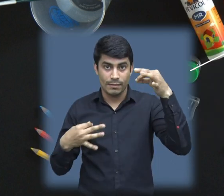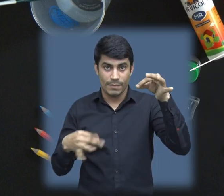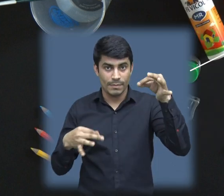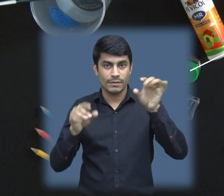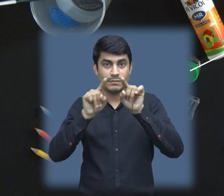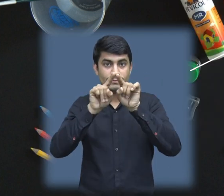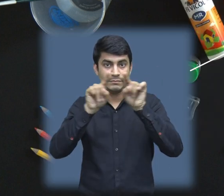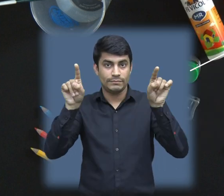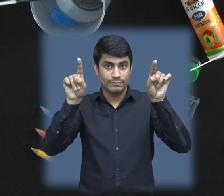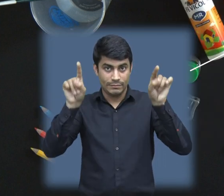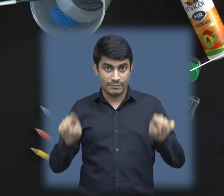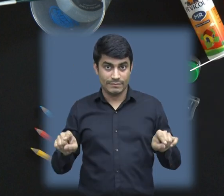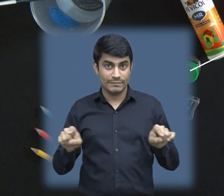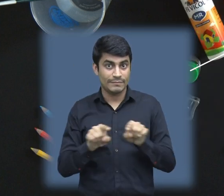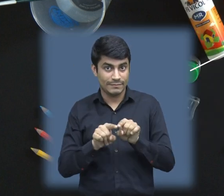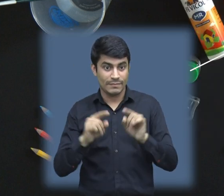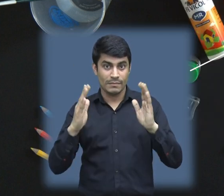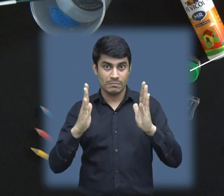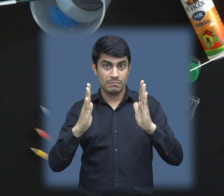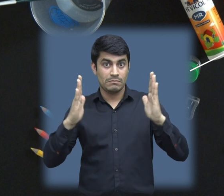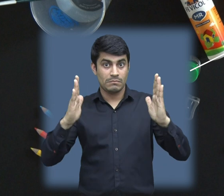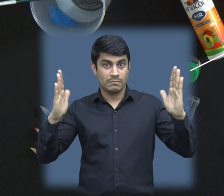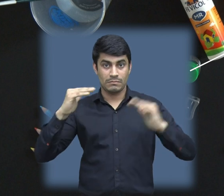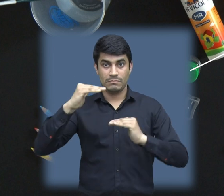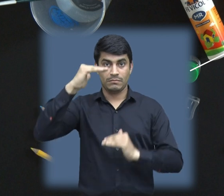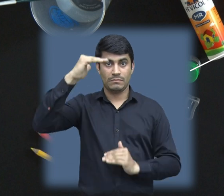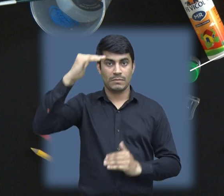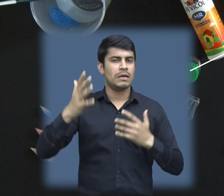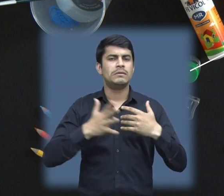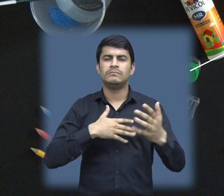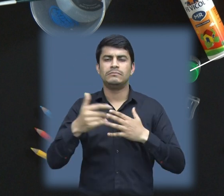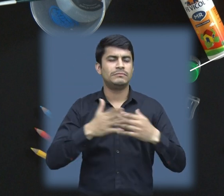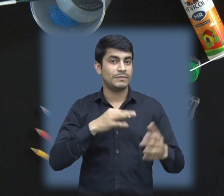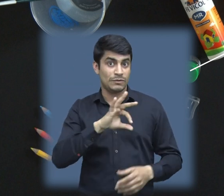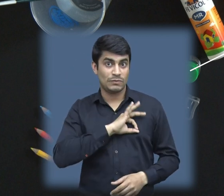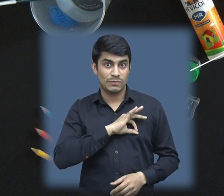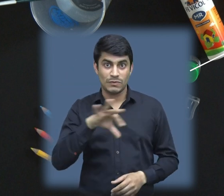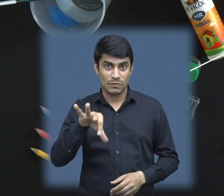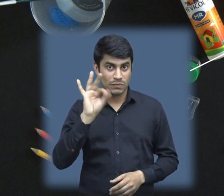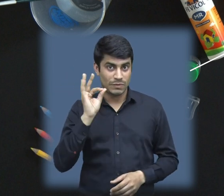a white drawing sheet of any size that you prefer